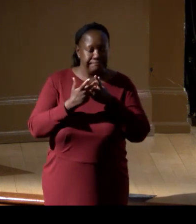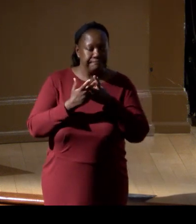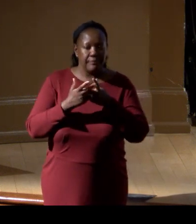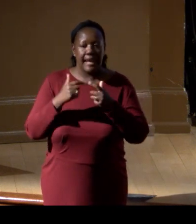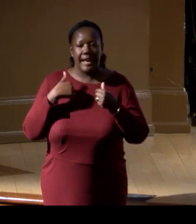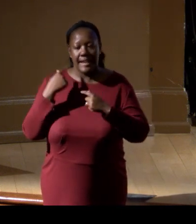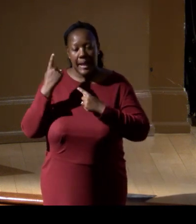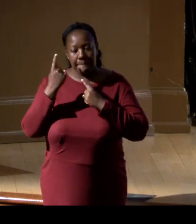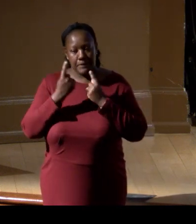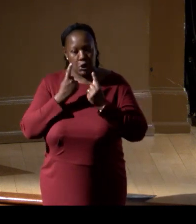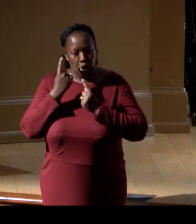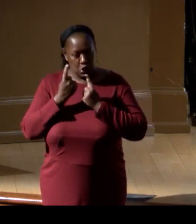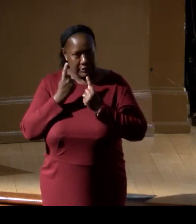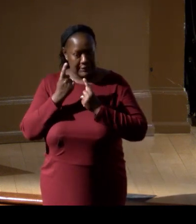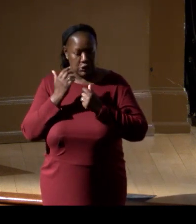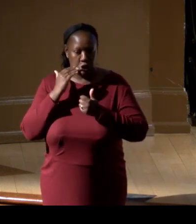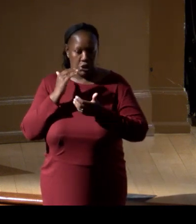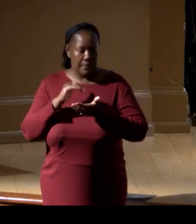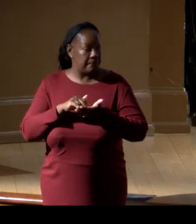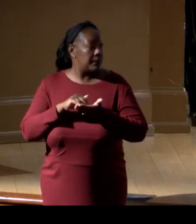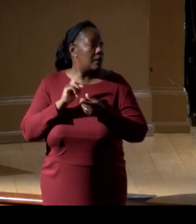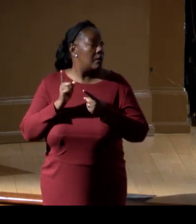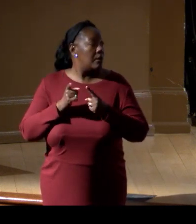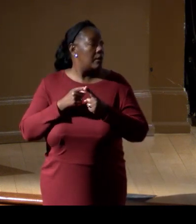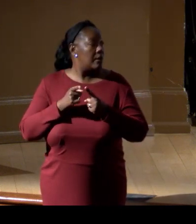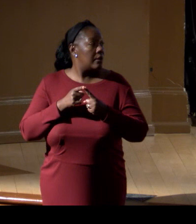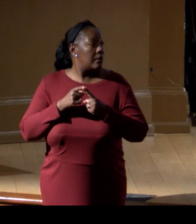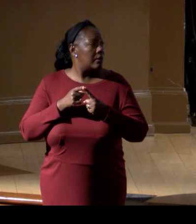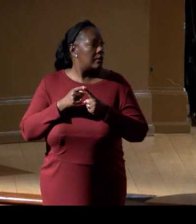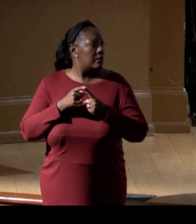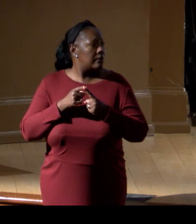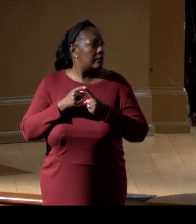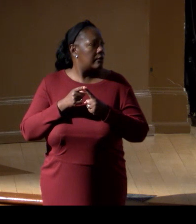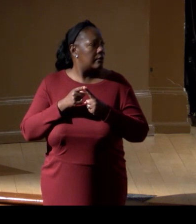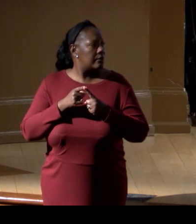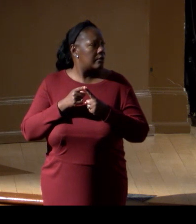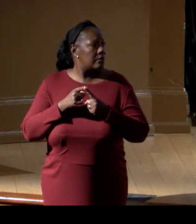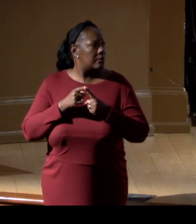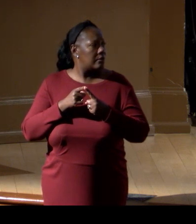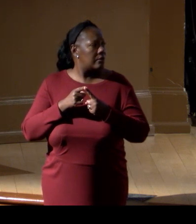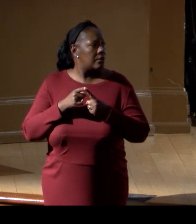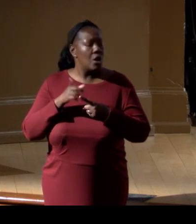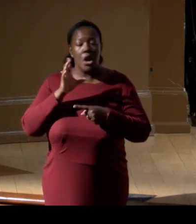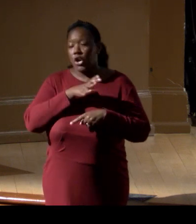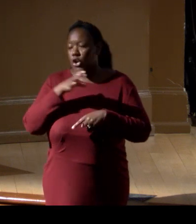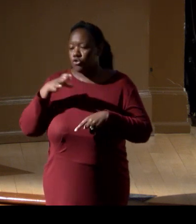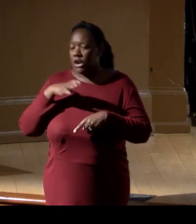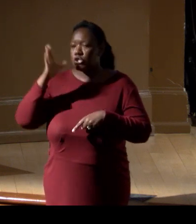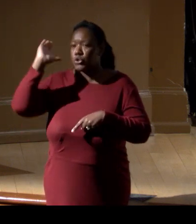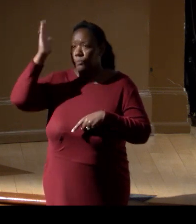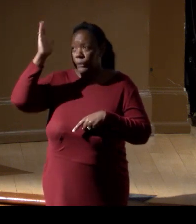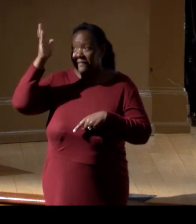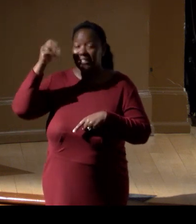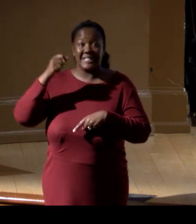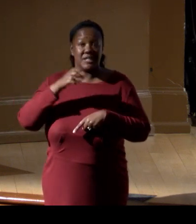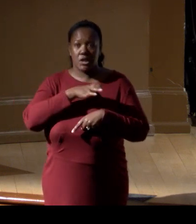that they're not tied in and what we're gonna do about it. The first is Congress. We've done congressional briefings, but I don't see a lot of people